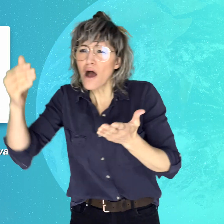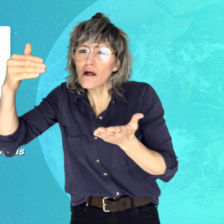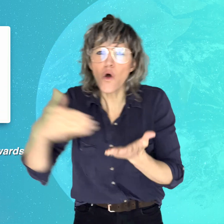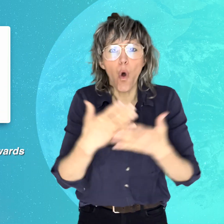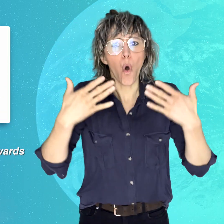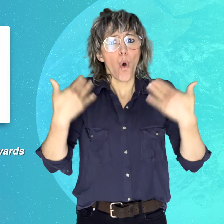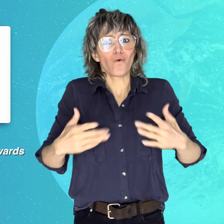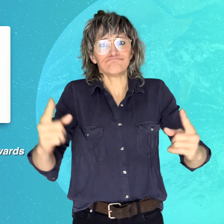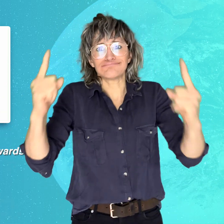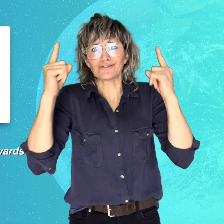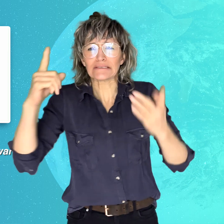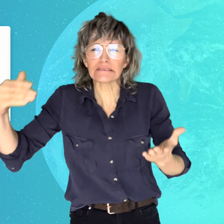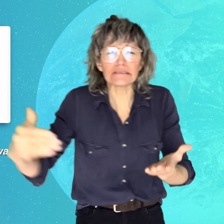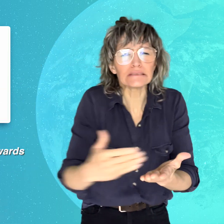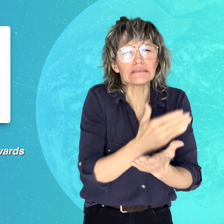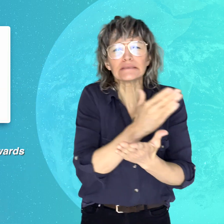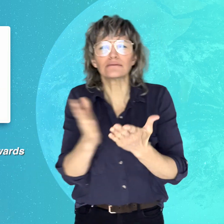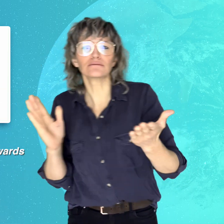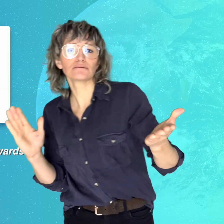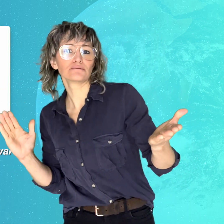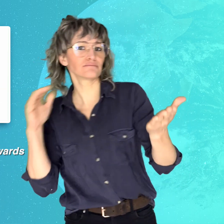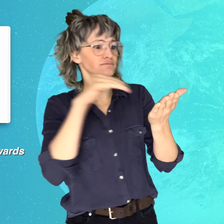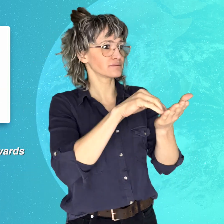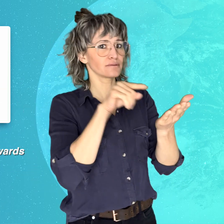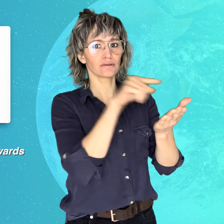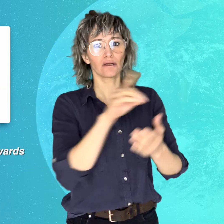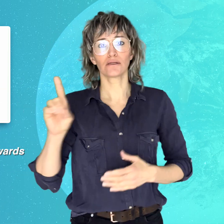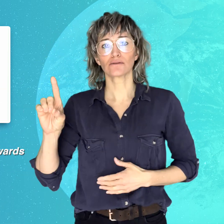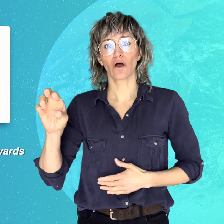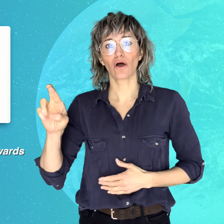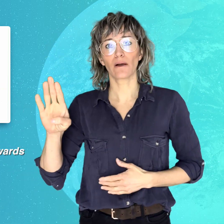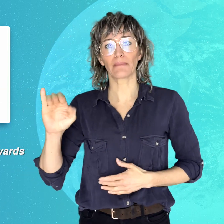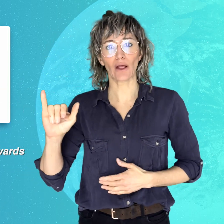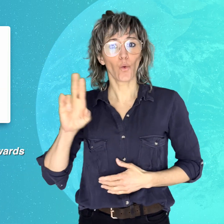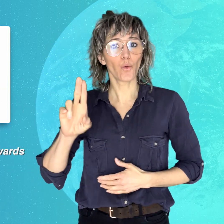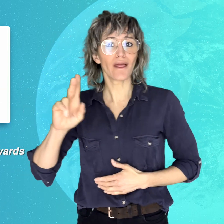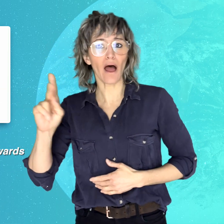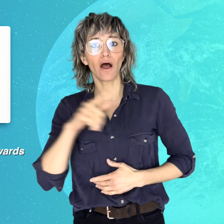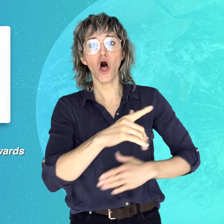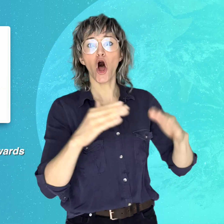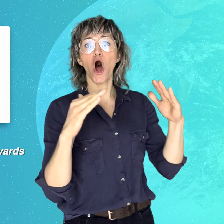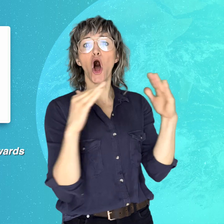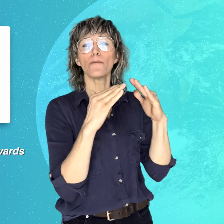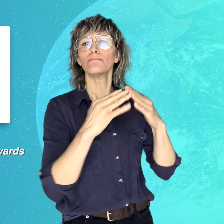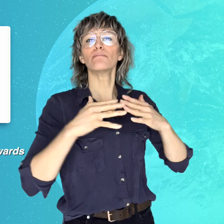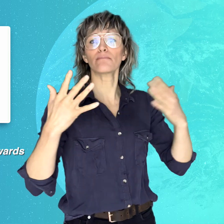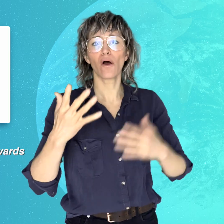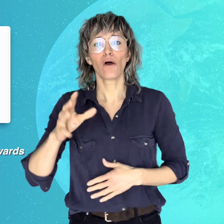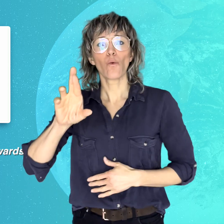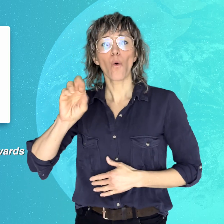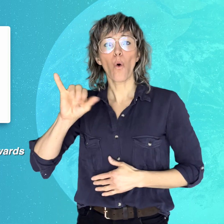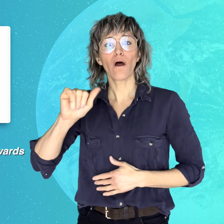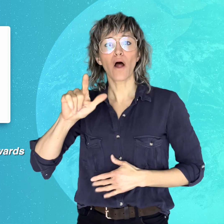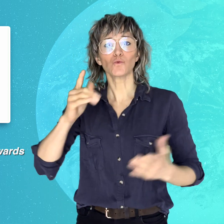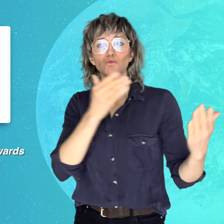to the Royal School of the Deaf. The film shows Lawand blossom